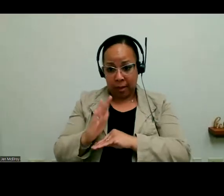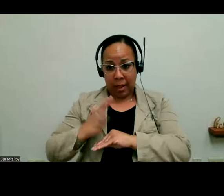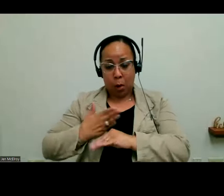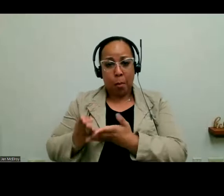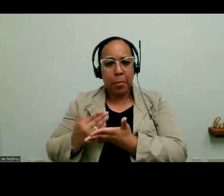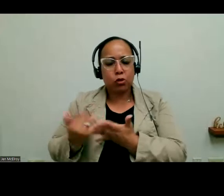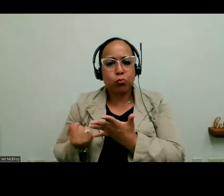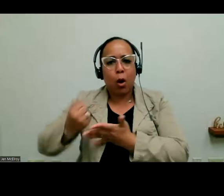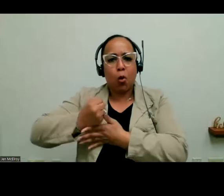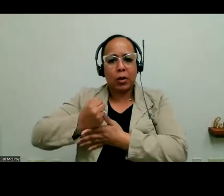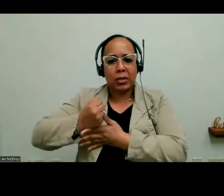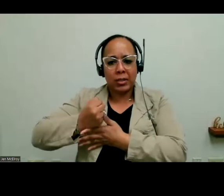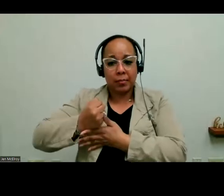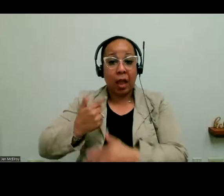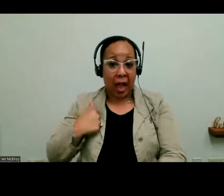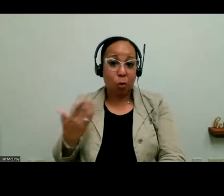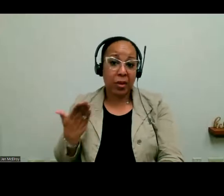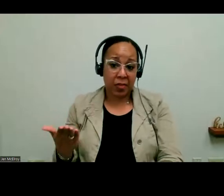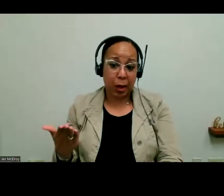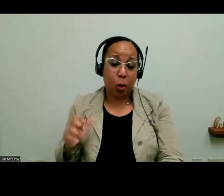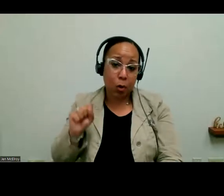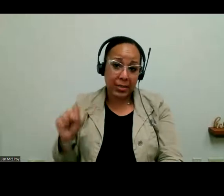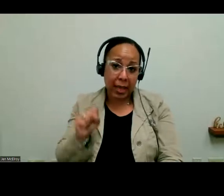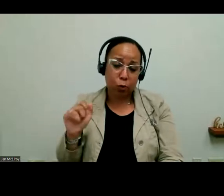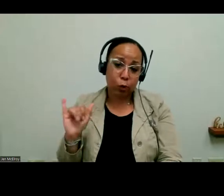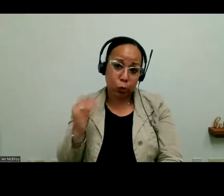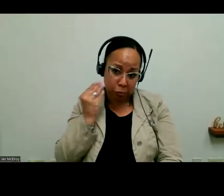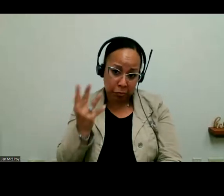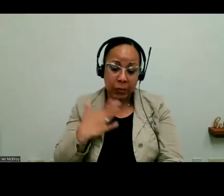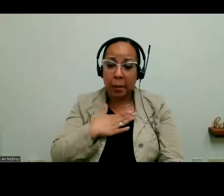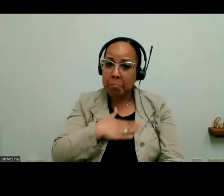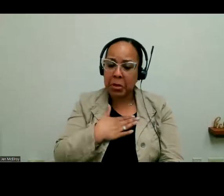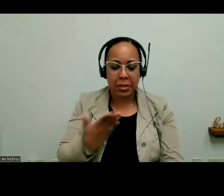and I will be there. Saturday too. So please feel free to come out. And